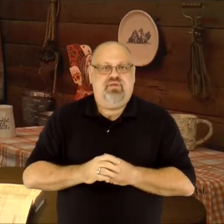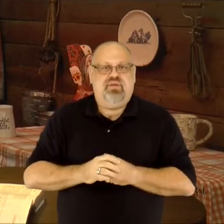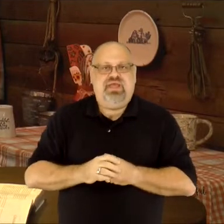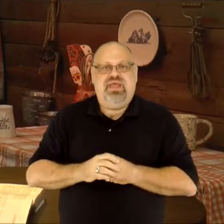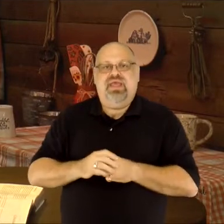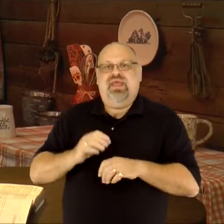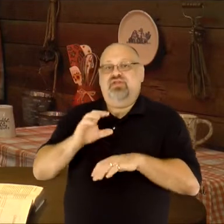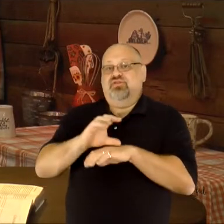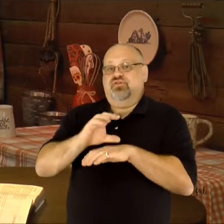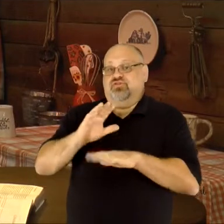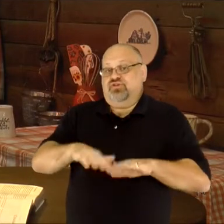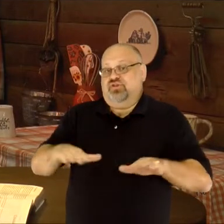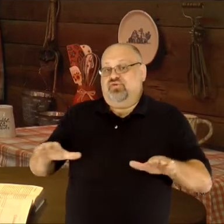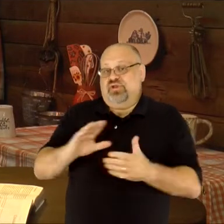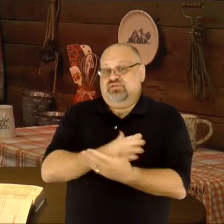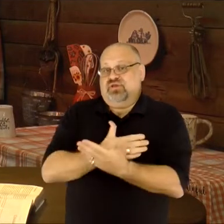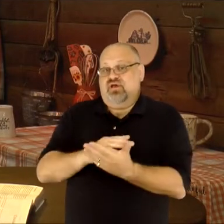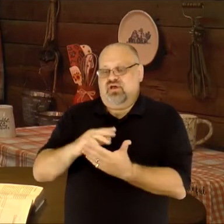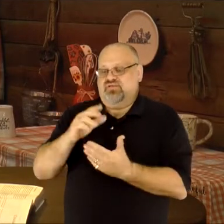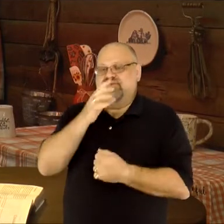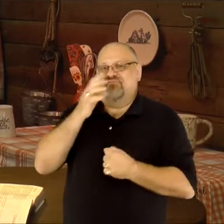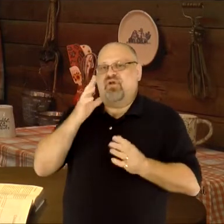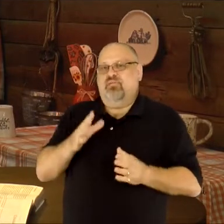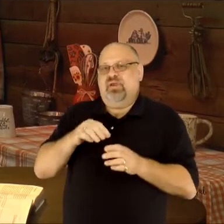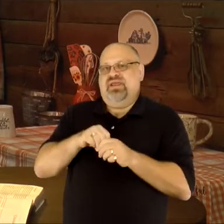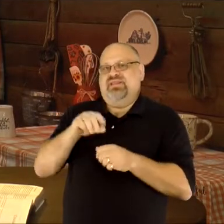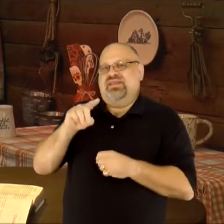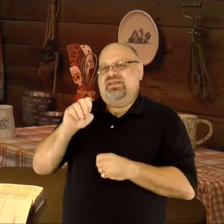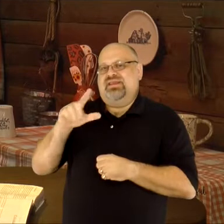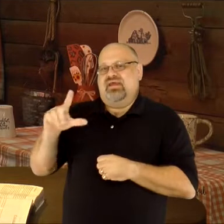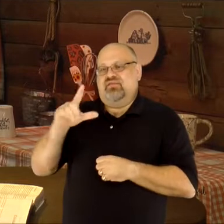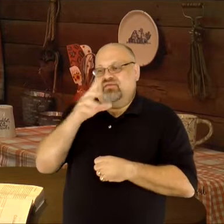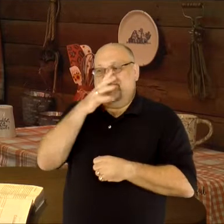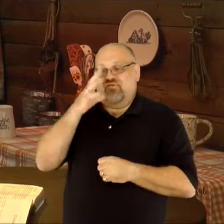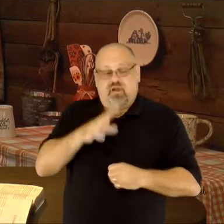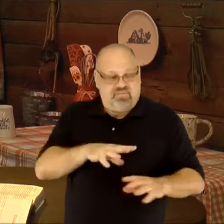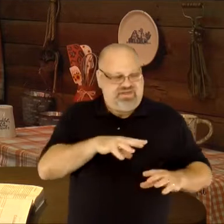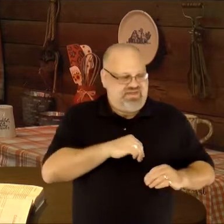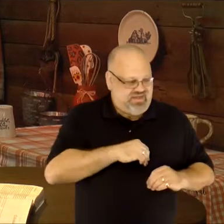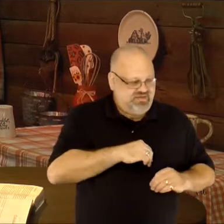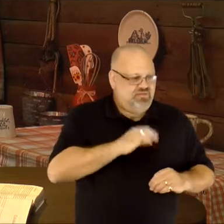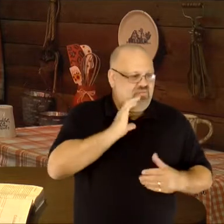and to one another. In the children's song, The Farmer in the Dell, the farmer takes